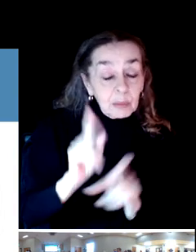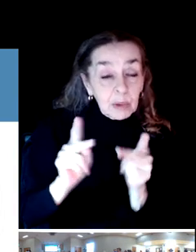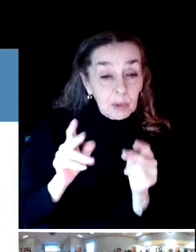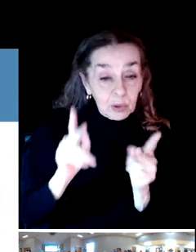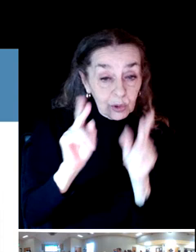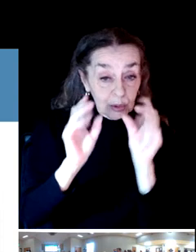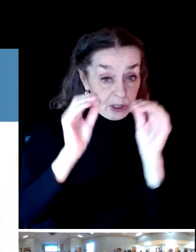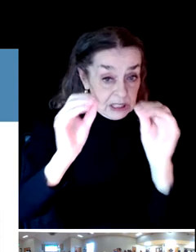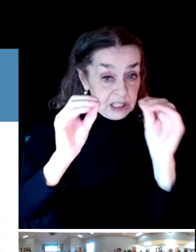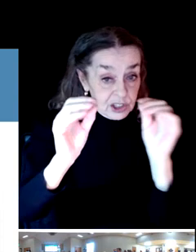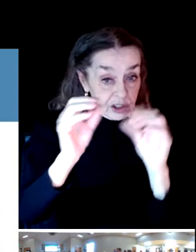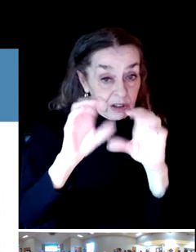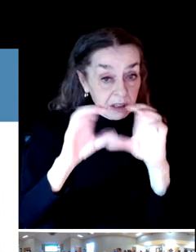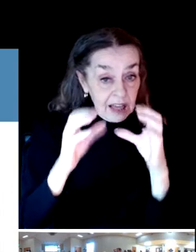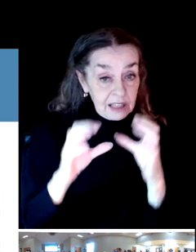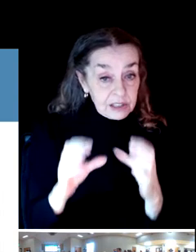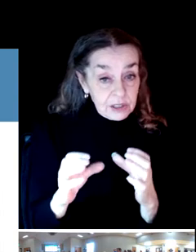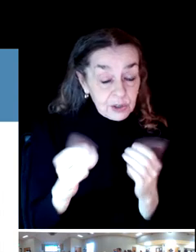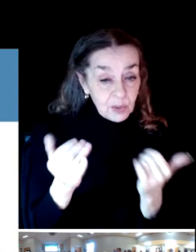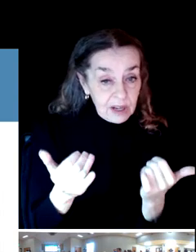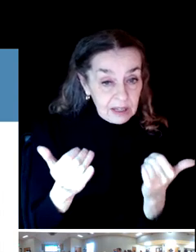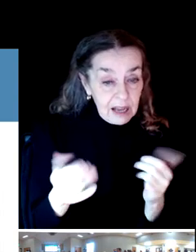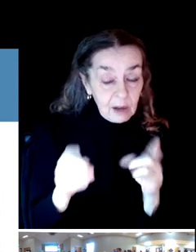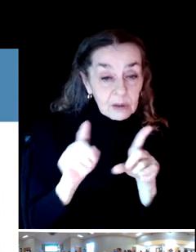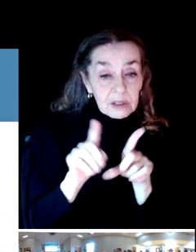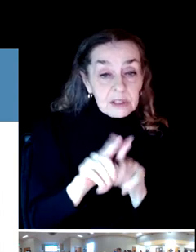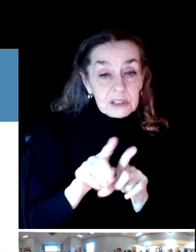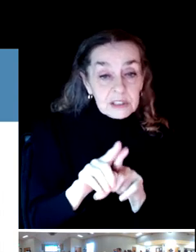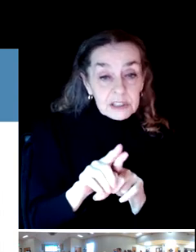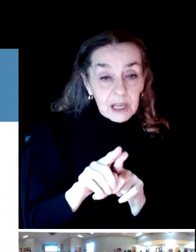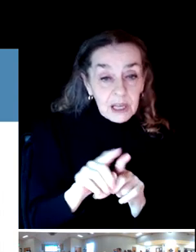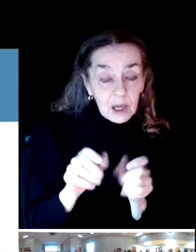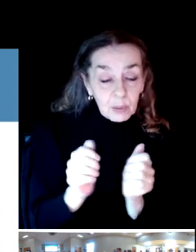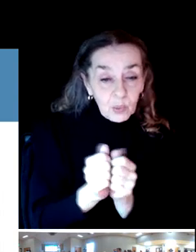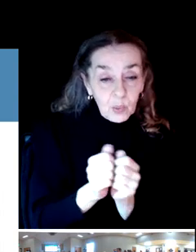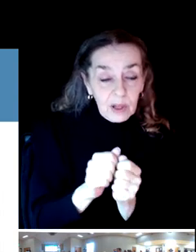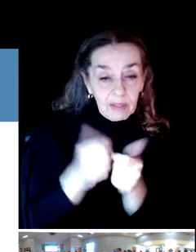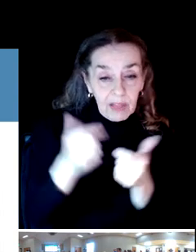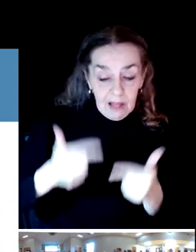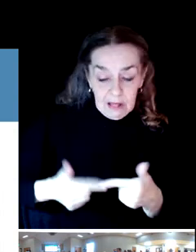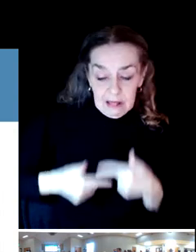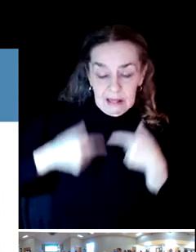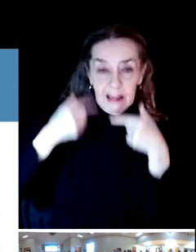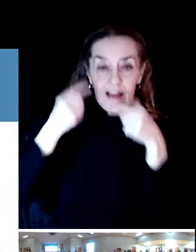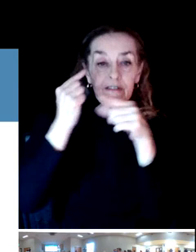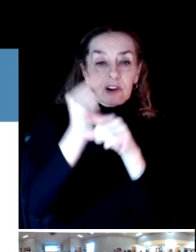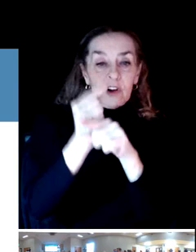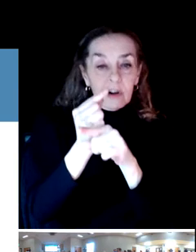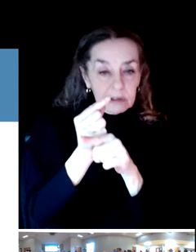So, you know, same thing with recruiting lifeguards and such and we'll talk more about that.